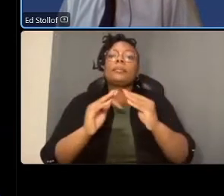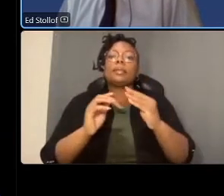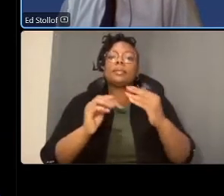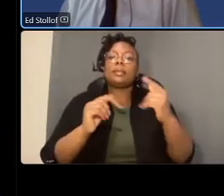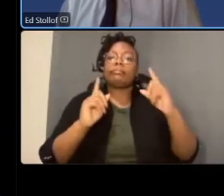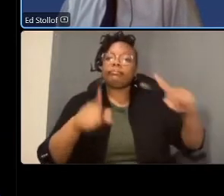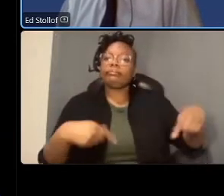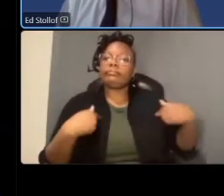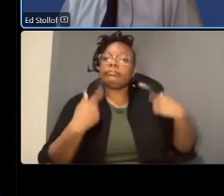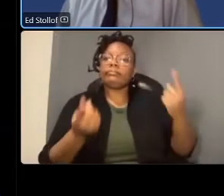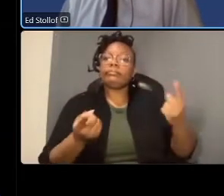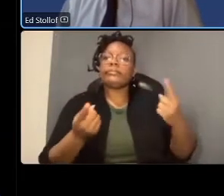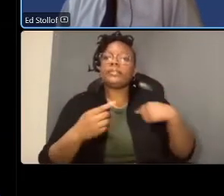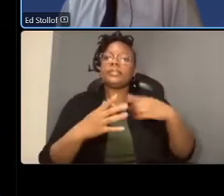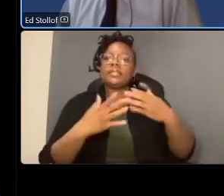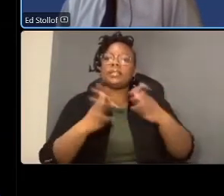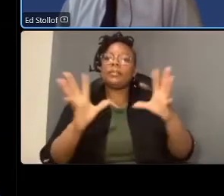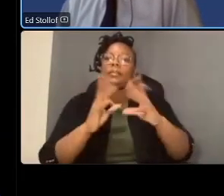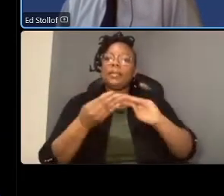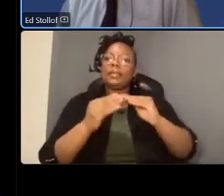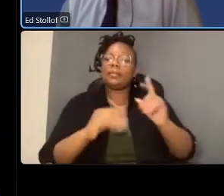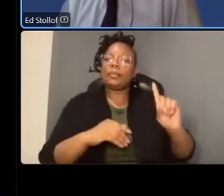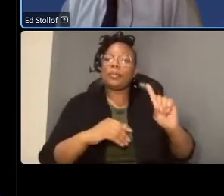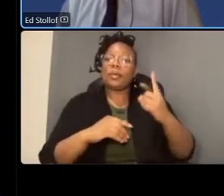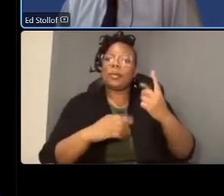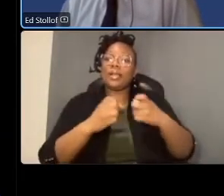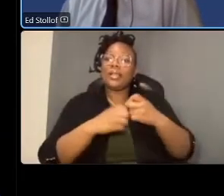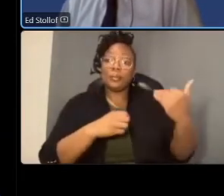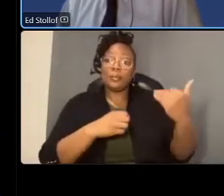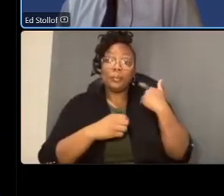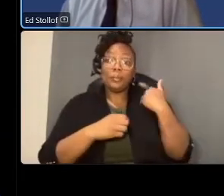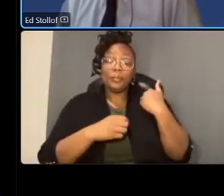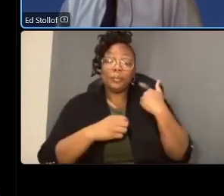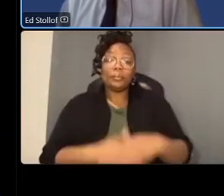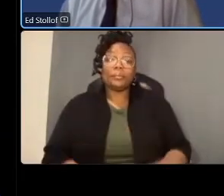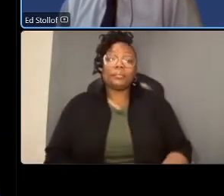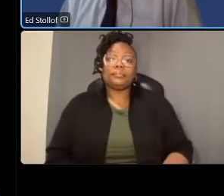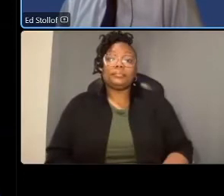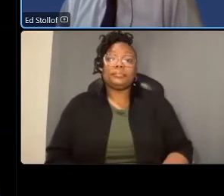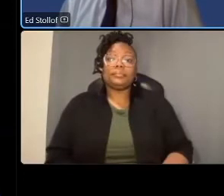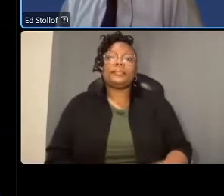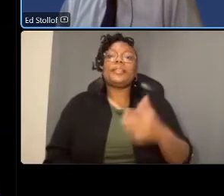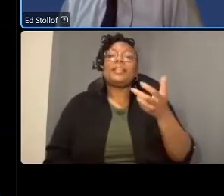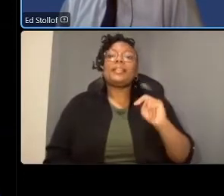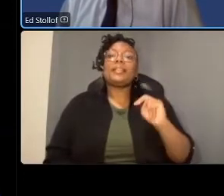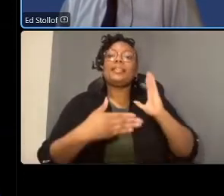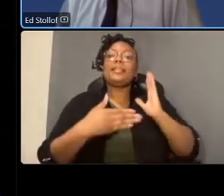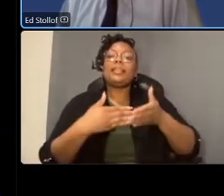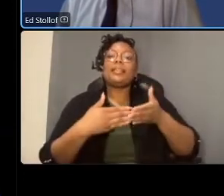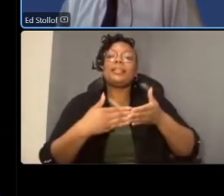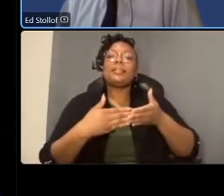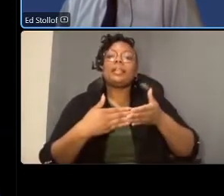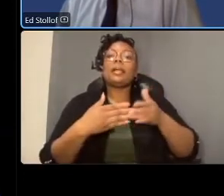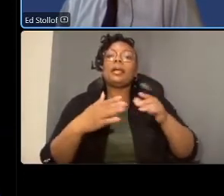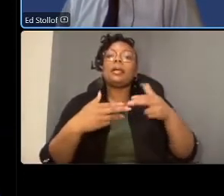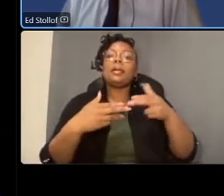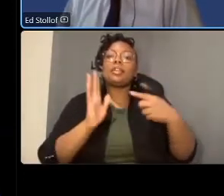the public meeting number one a year ago and then the end of the slide shows you where we are today